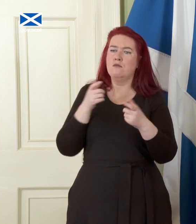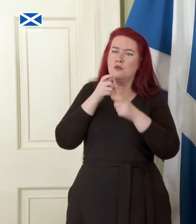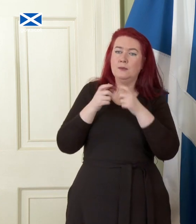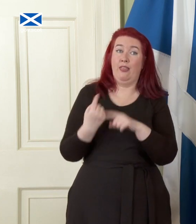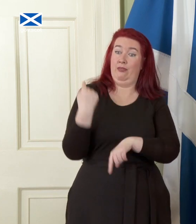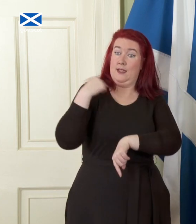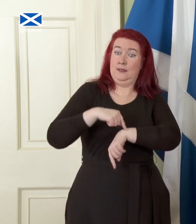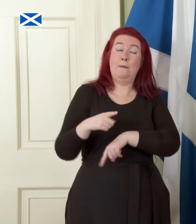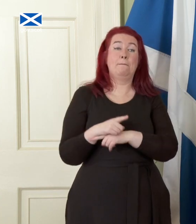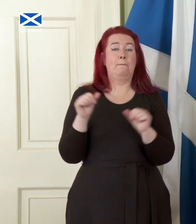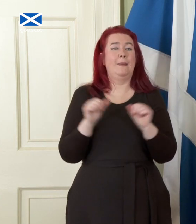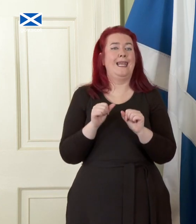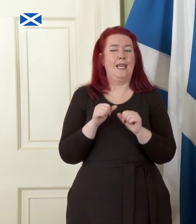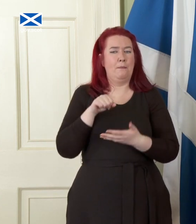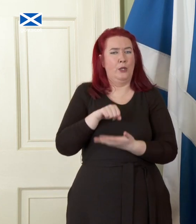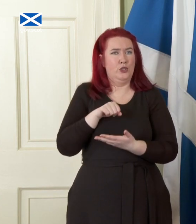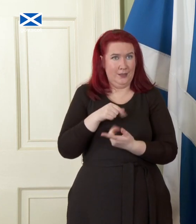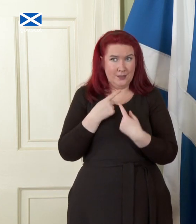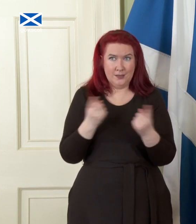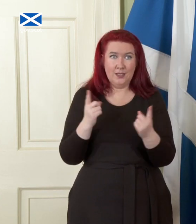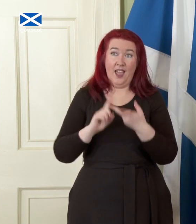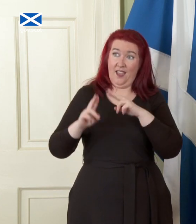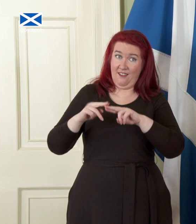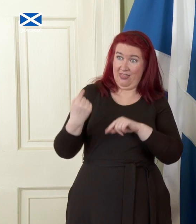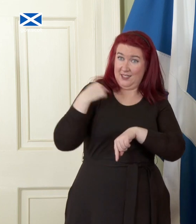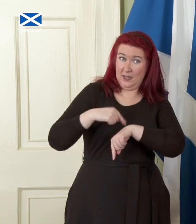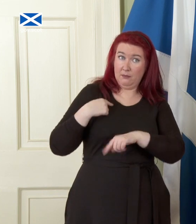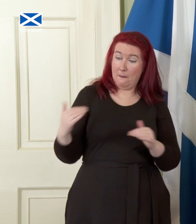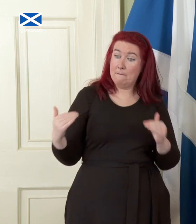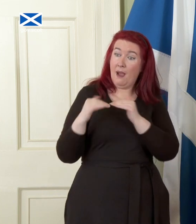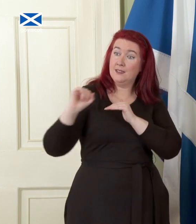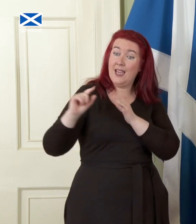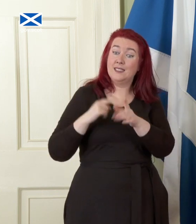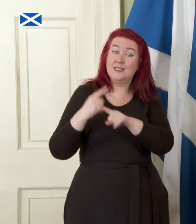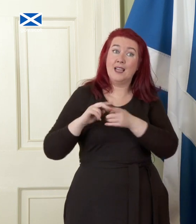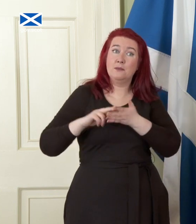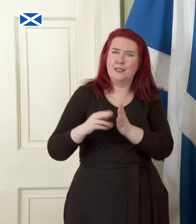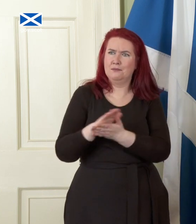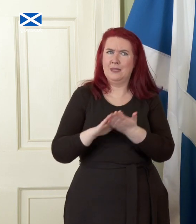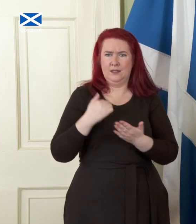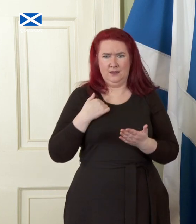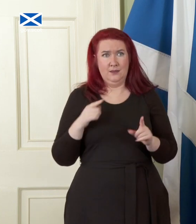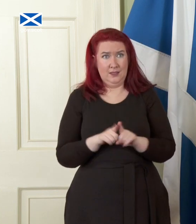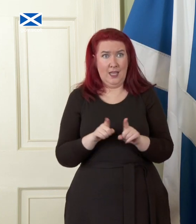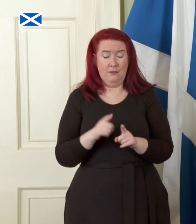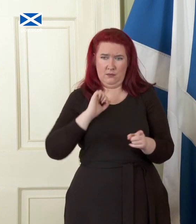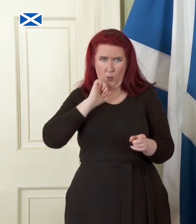budget to match the UK Government's tax plans, I too today would be dealing with something of